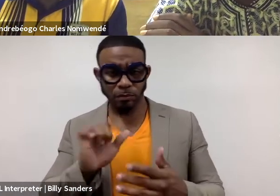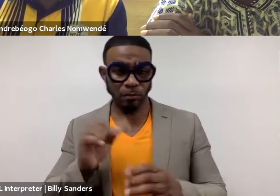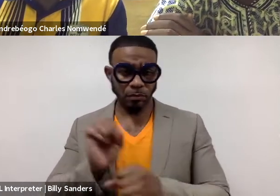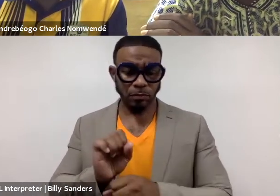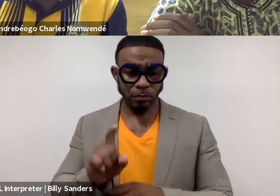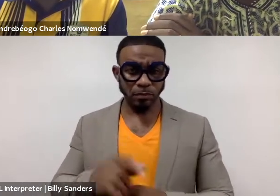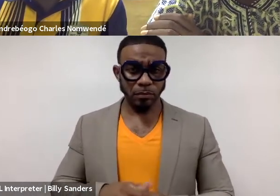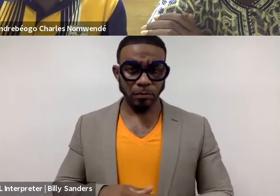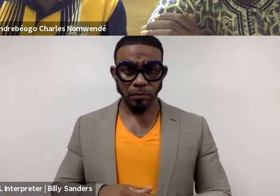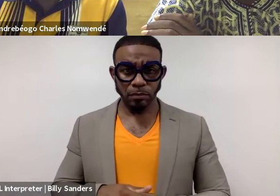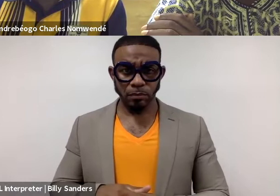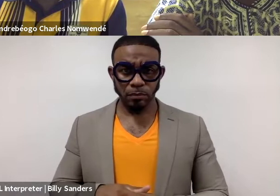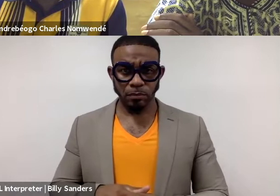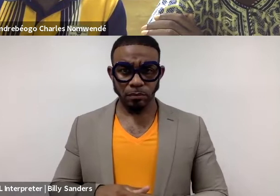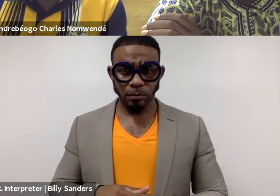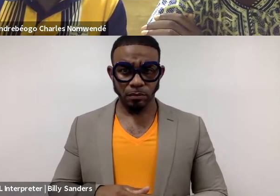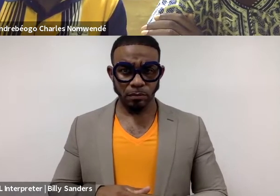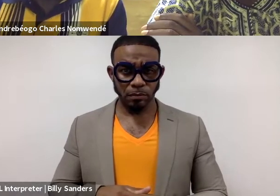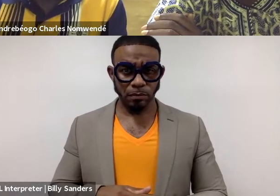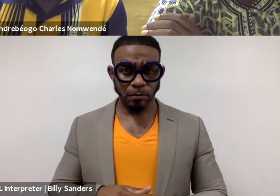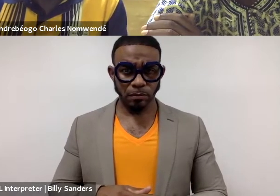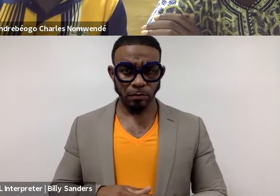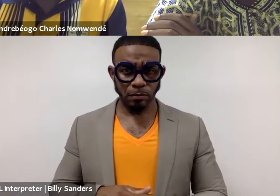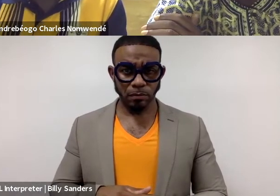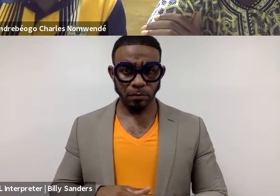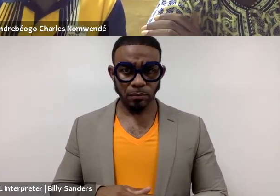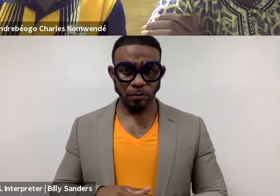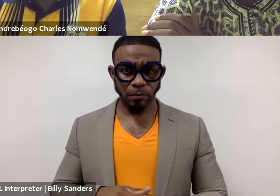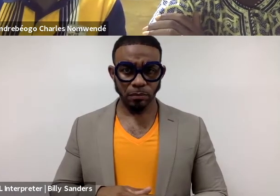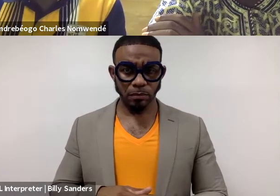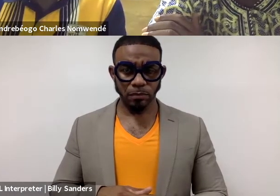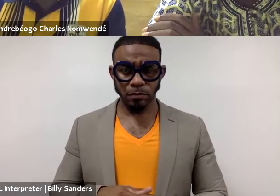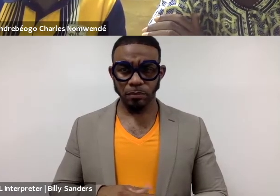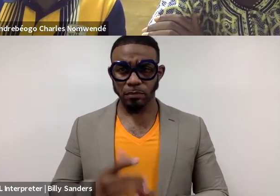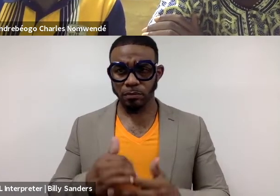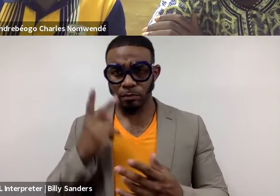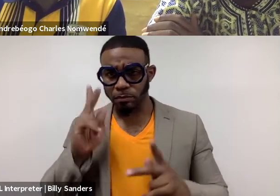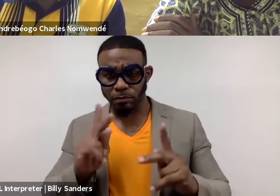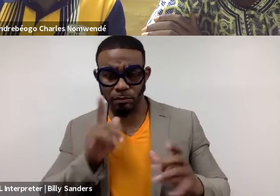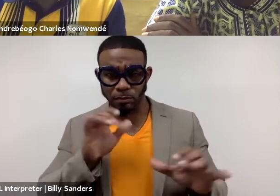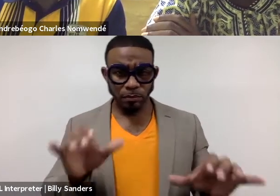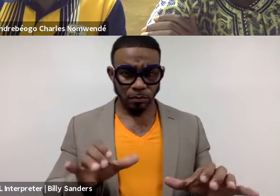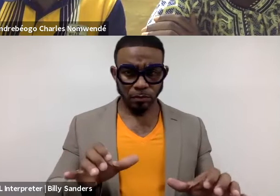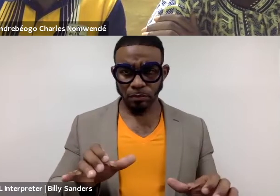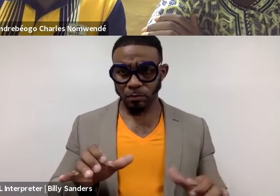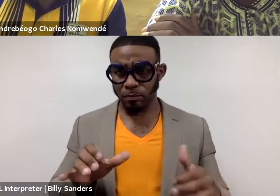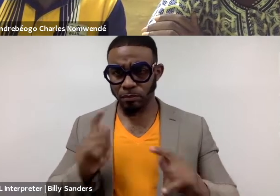(Charles speaks French) When I see people doing theater.